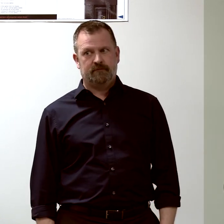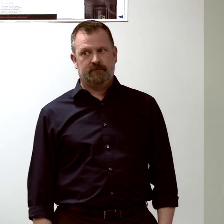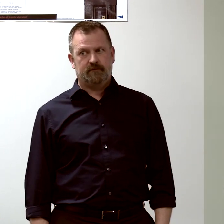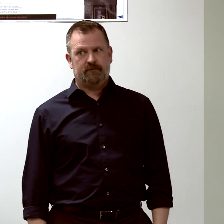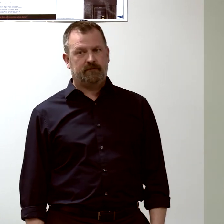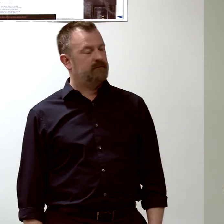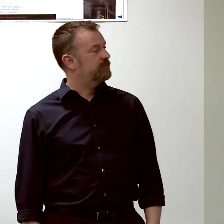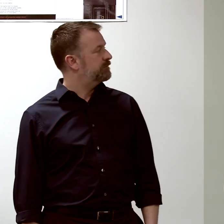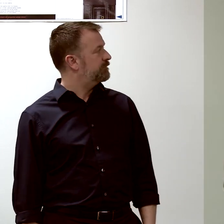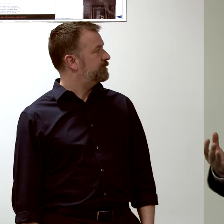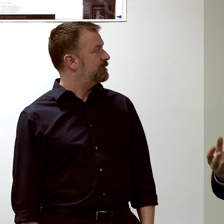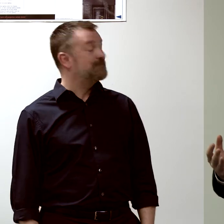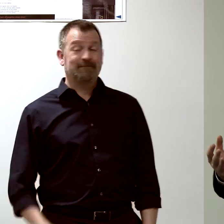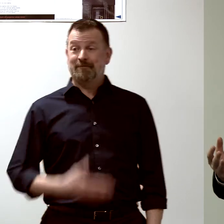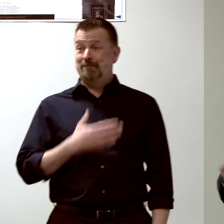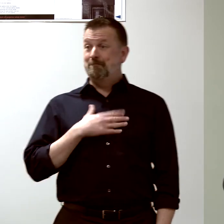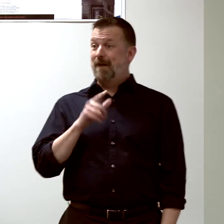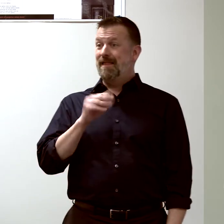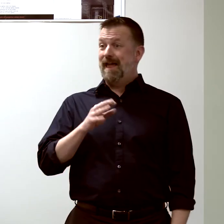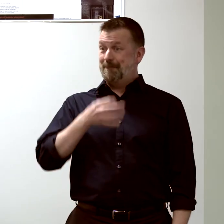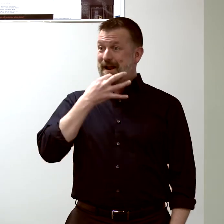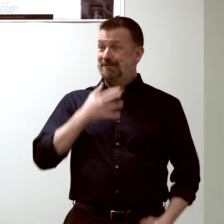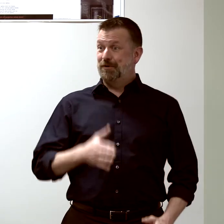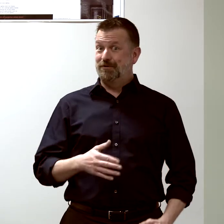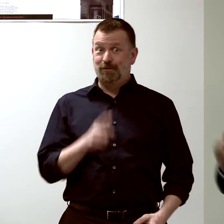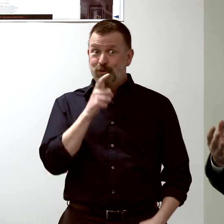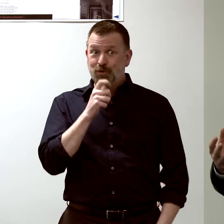and the expert in my laboratory is Val.